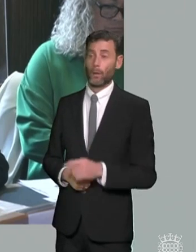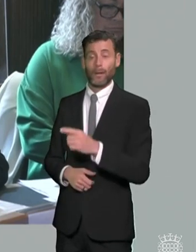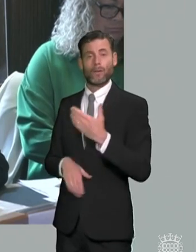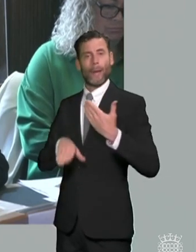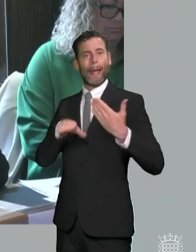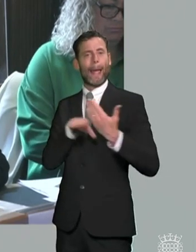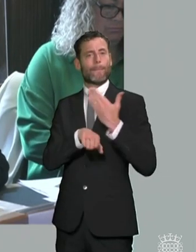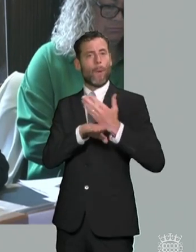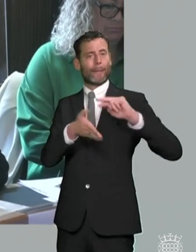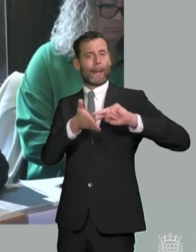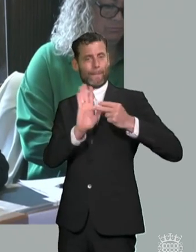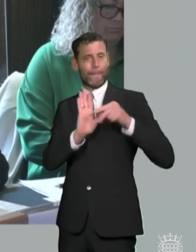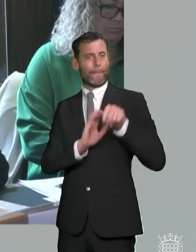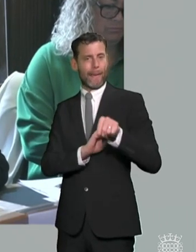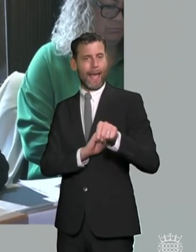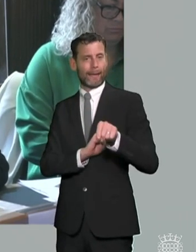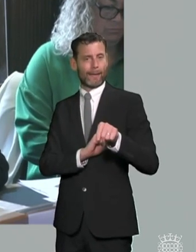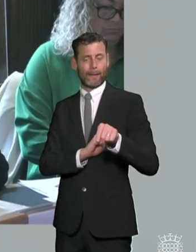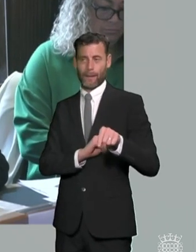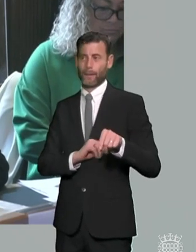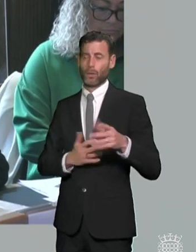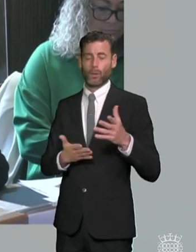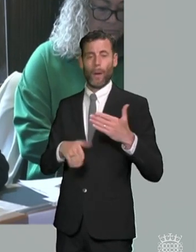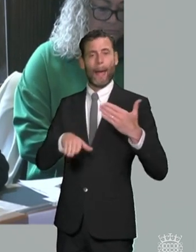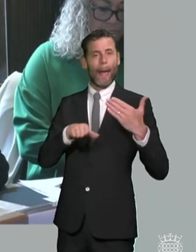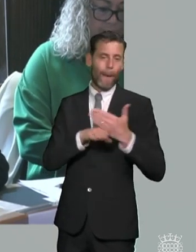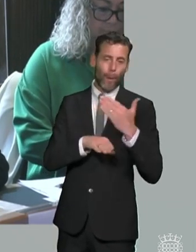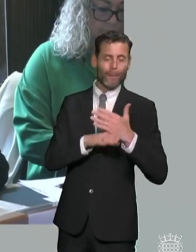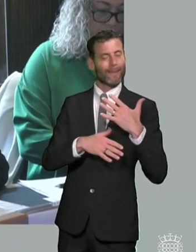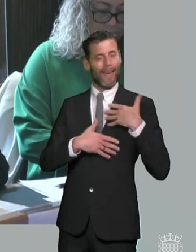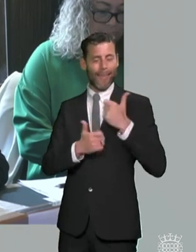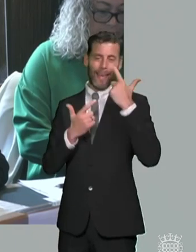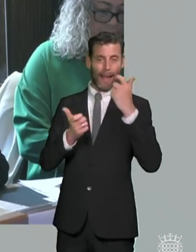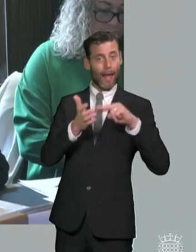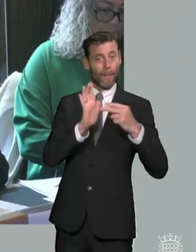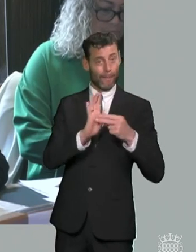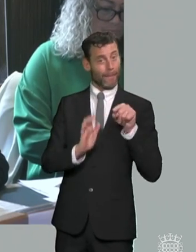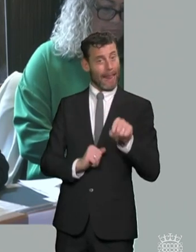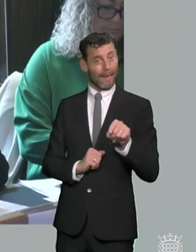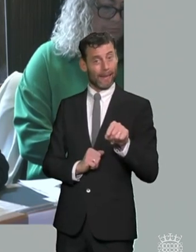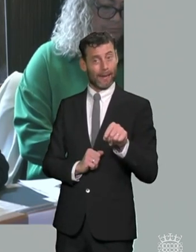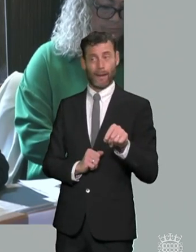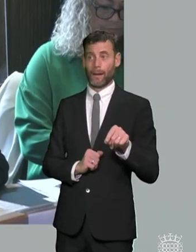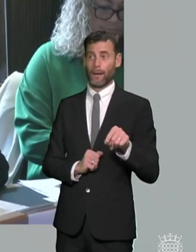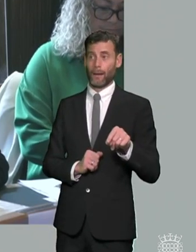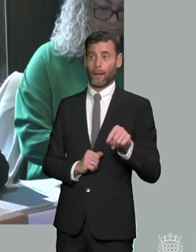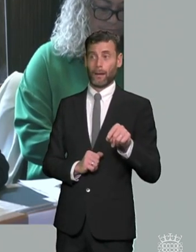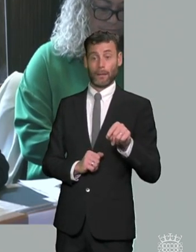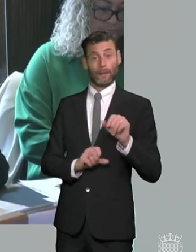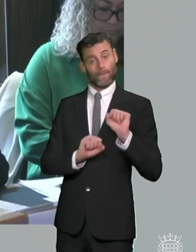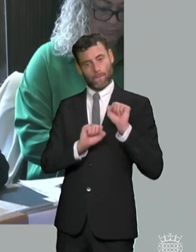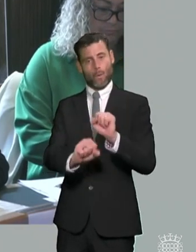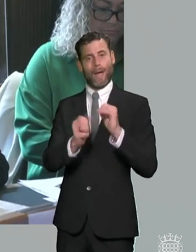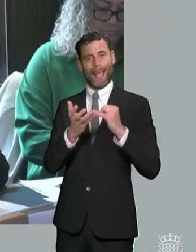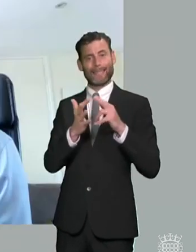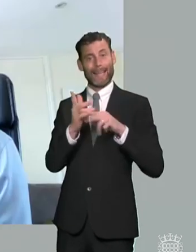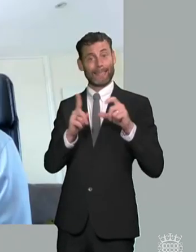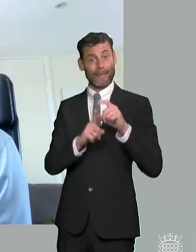stronger guidance that is needed around employment as well um you know specifically for sc um people